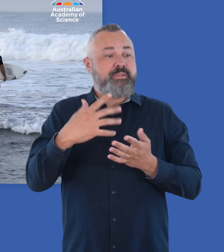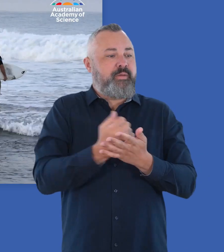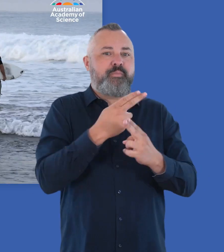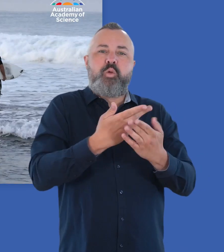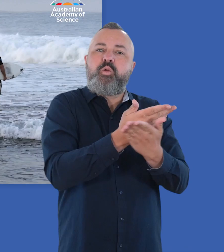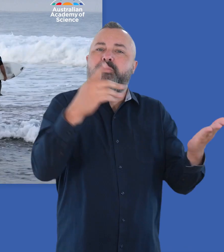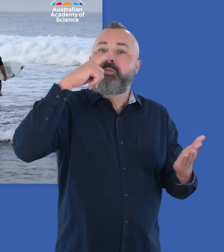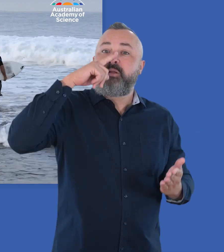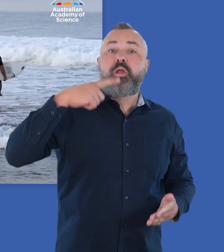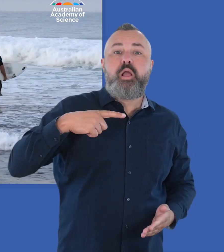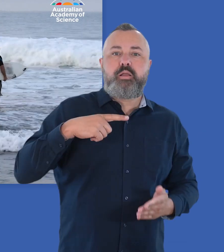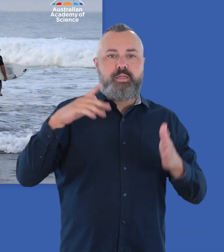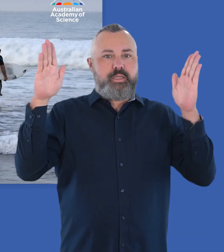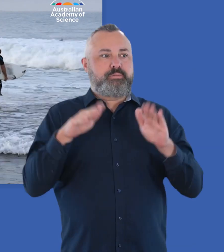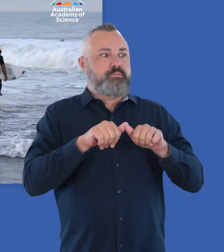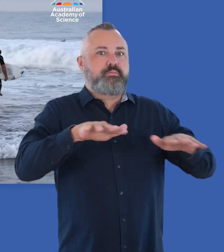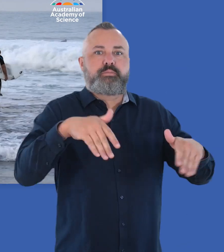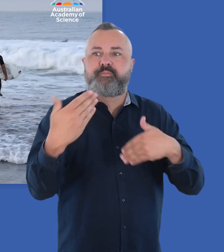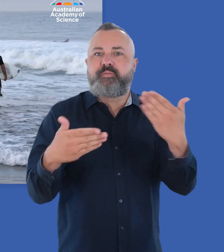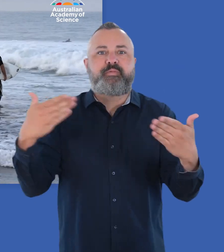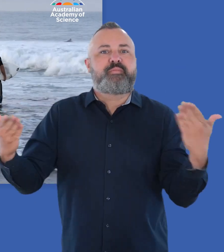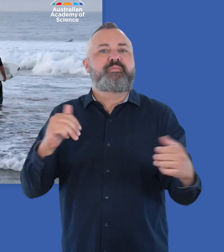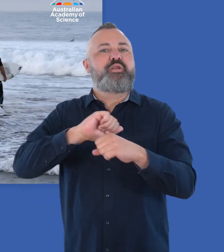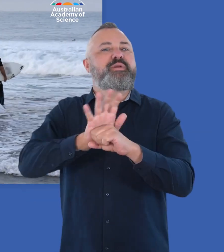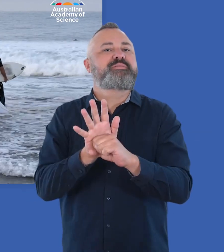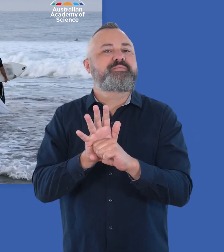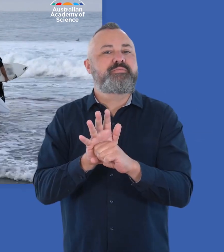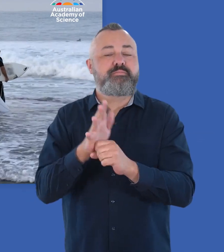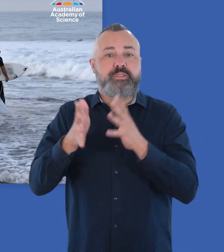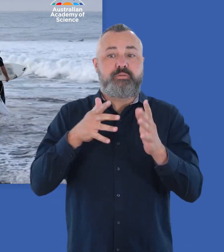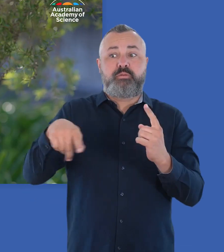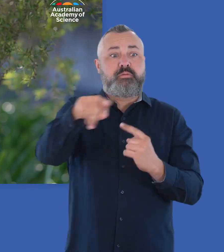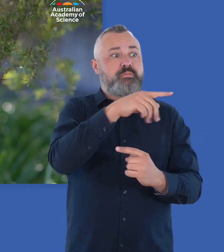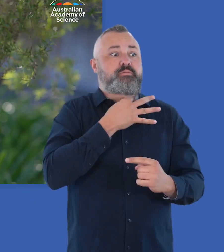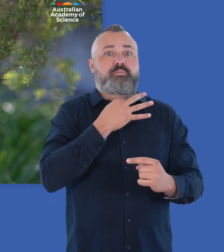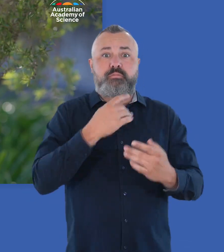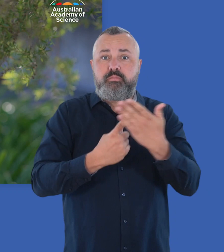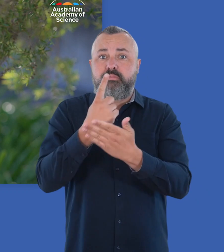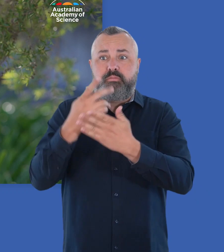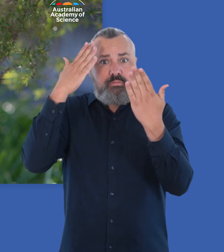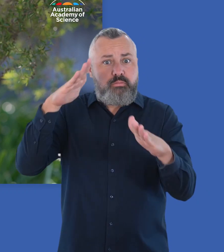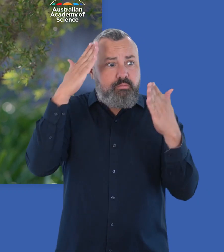but the group society as a whole because there will be less spread from people who have it to others and the consequences will be less."